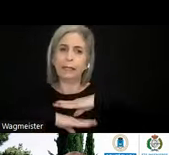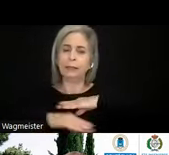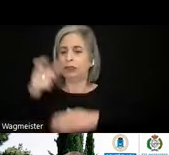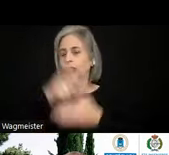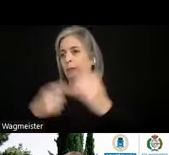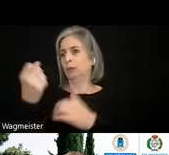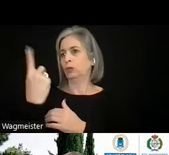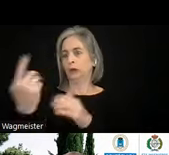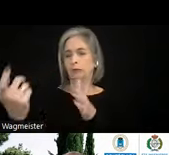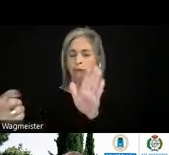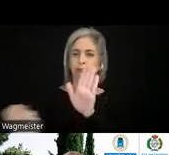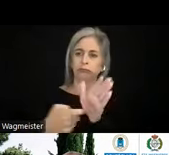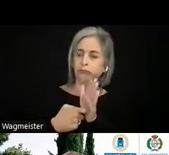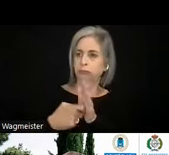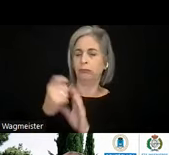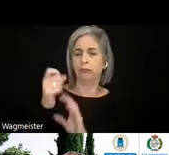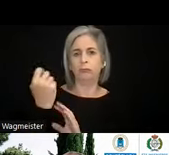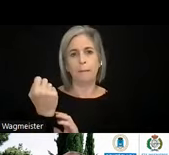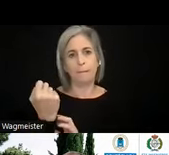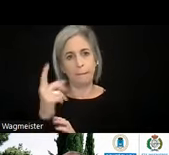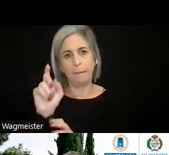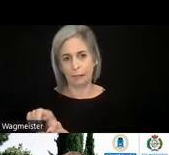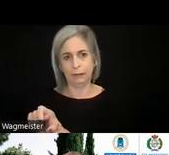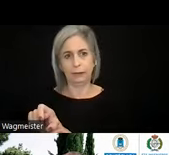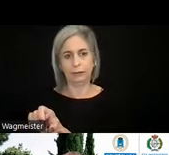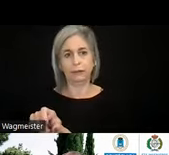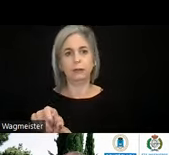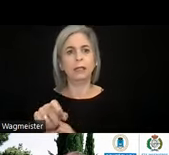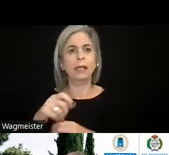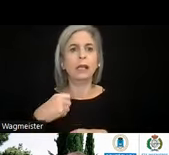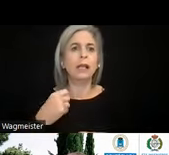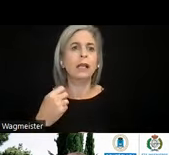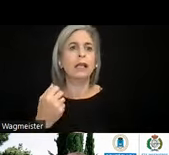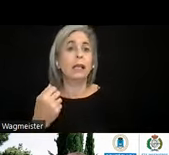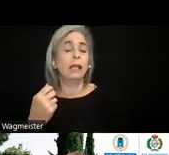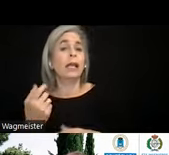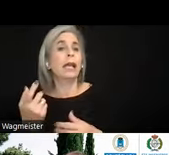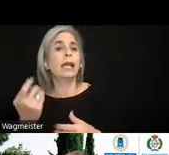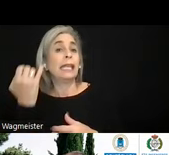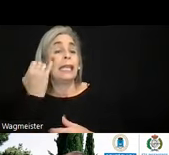Chapter 12.1 is about the documentation. So if the web content has help pages,